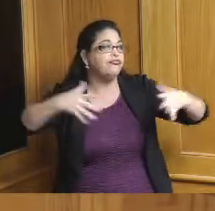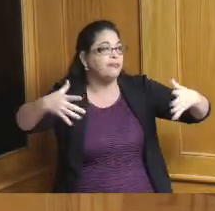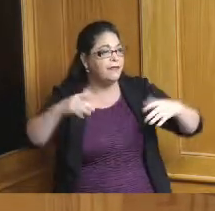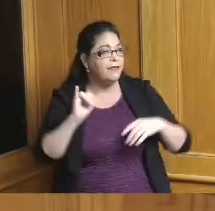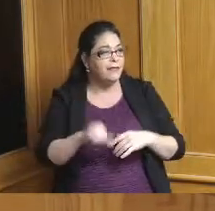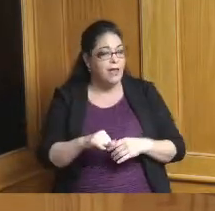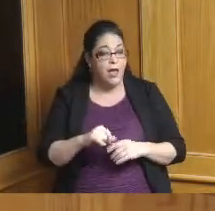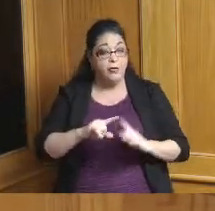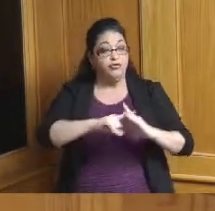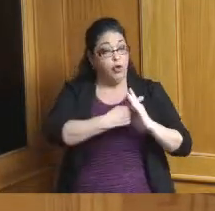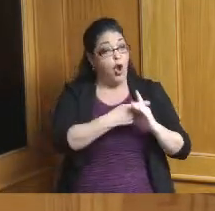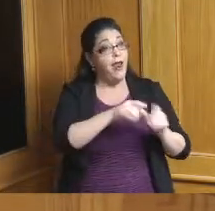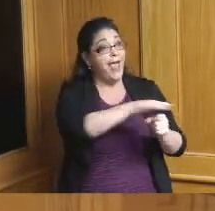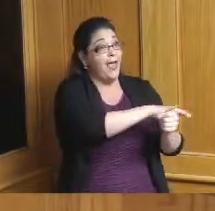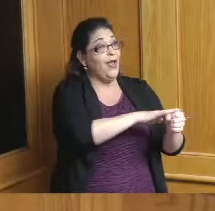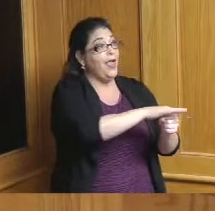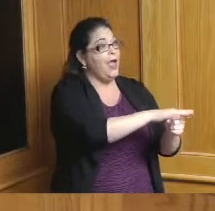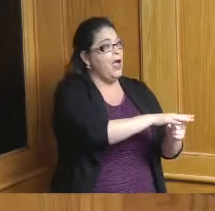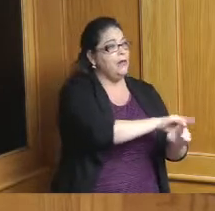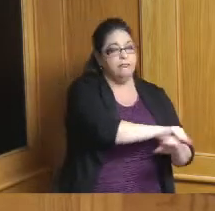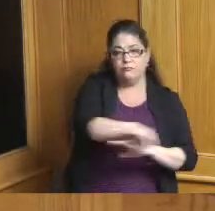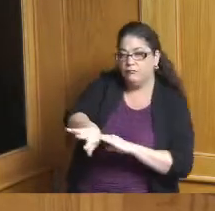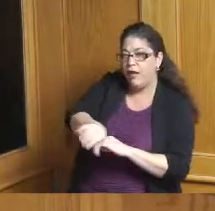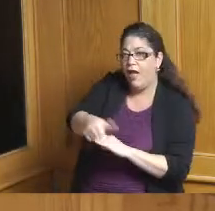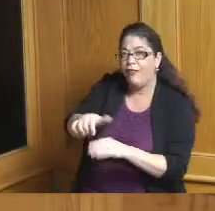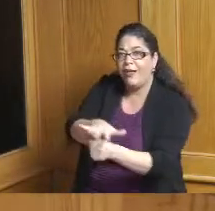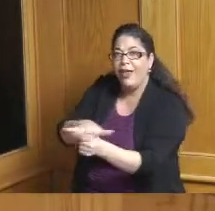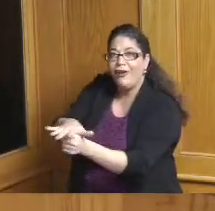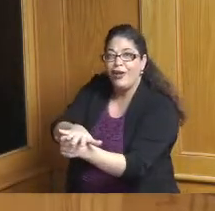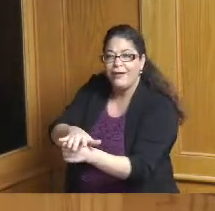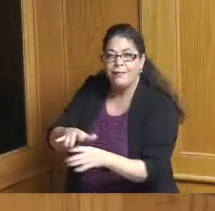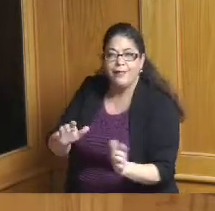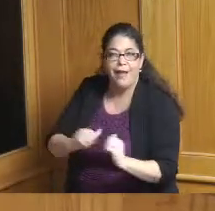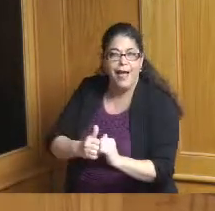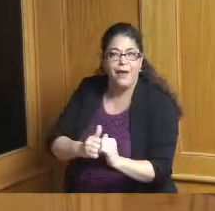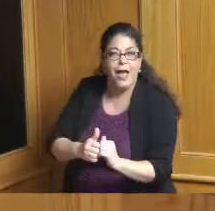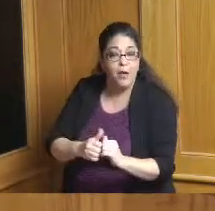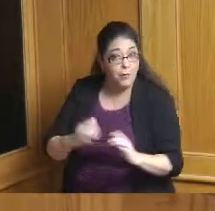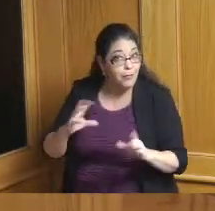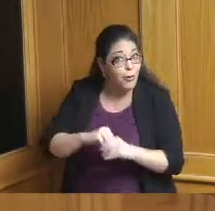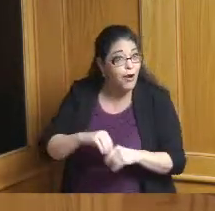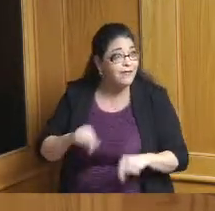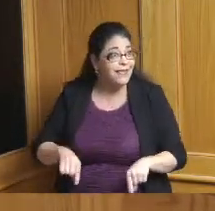in one area how does it affect another area is this part of that or is this a different thing